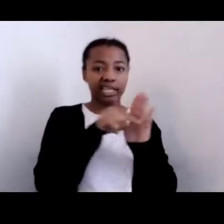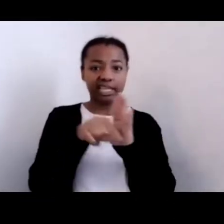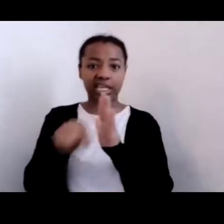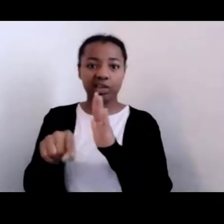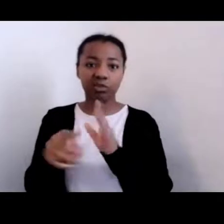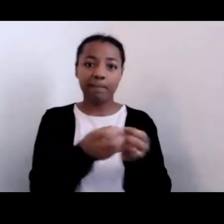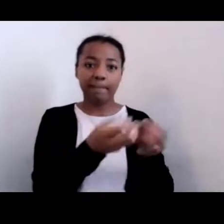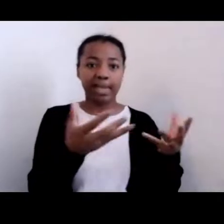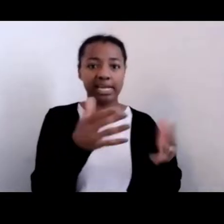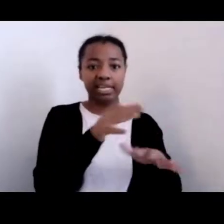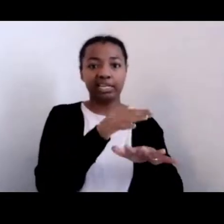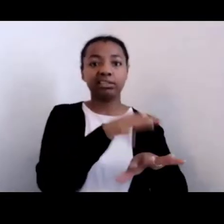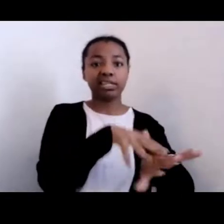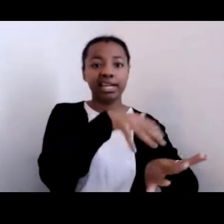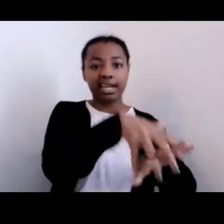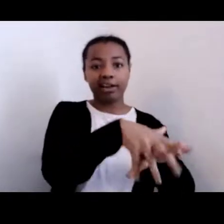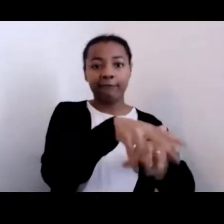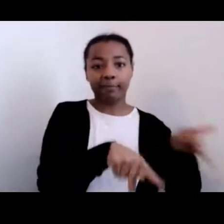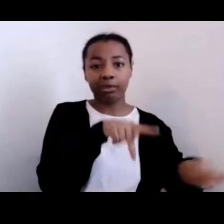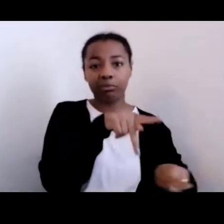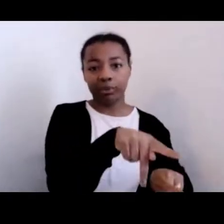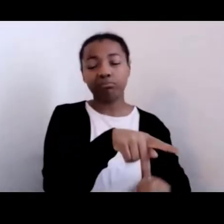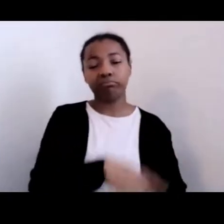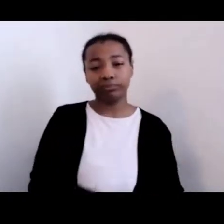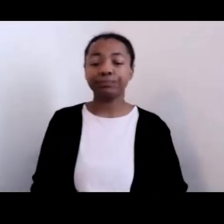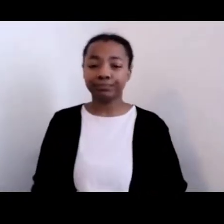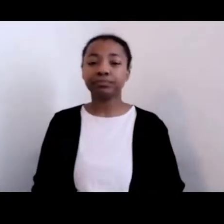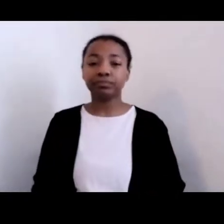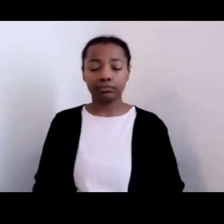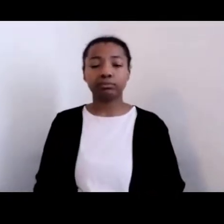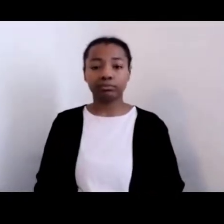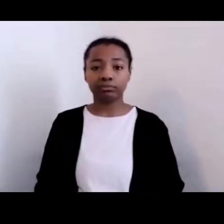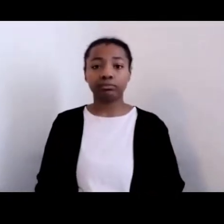But one of the things that I wanted to mention is that